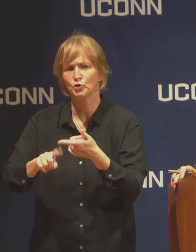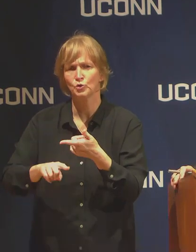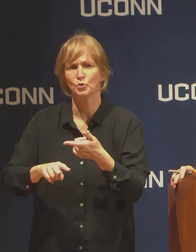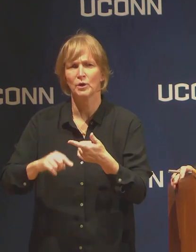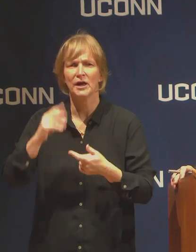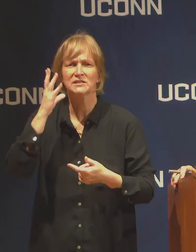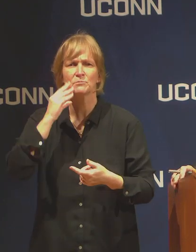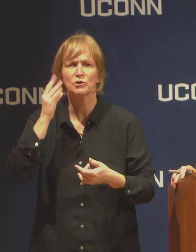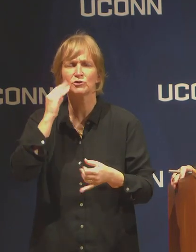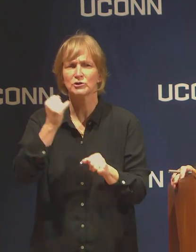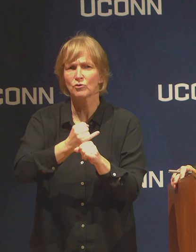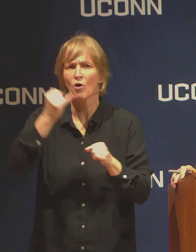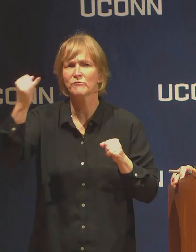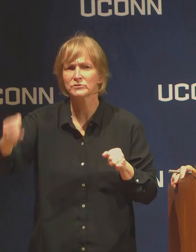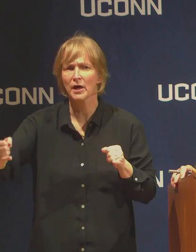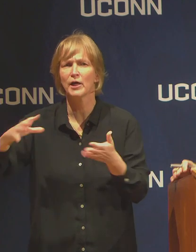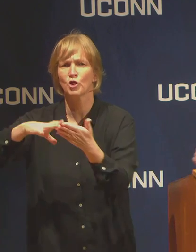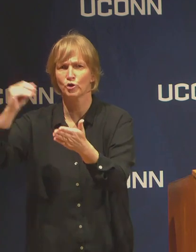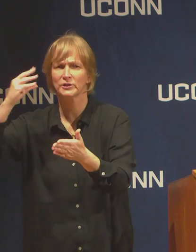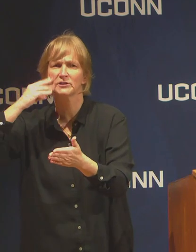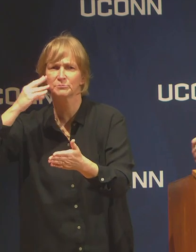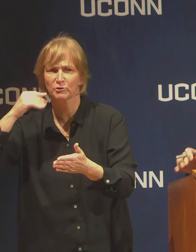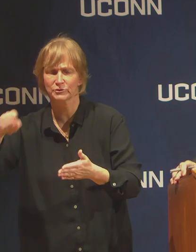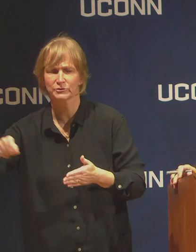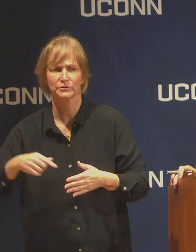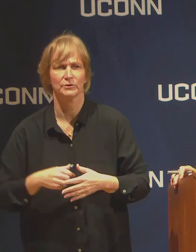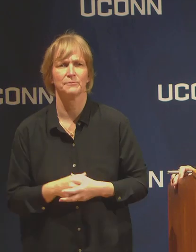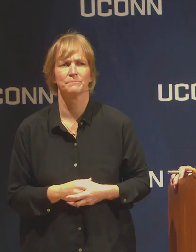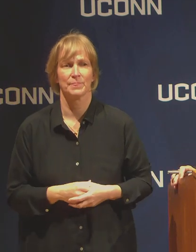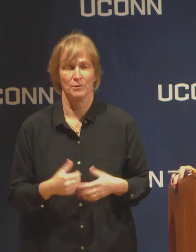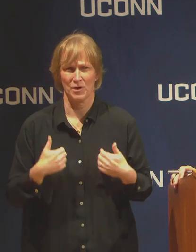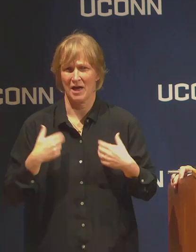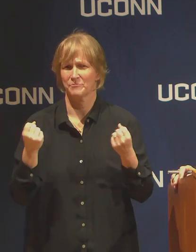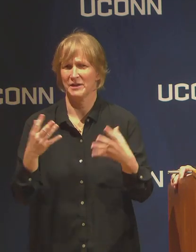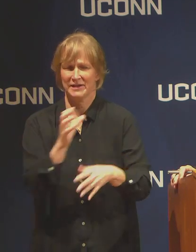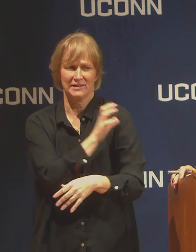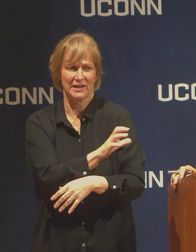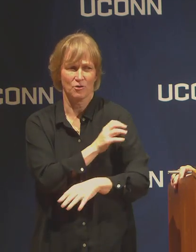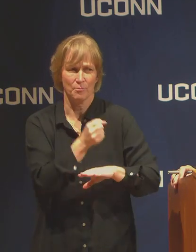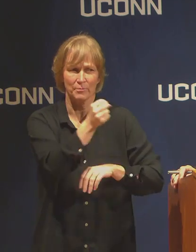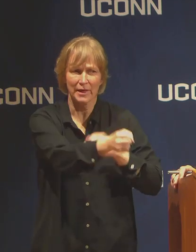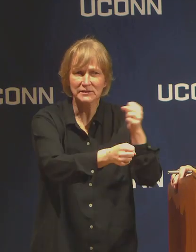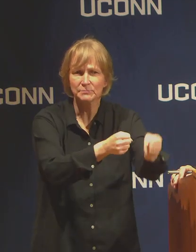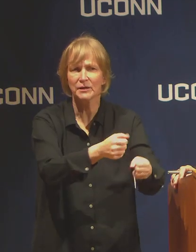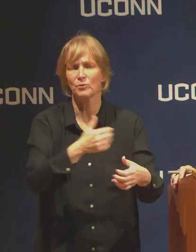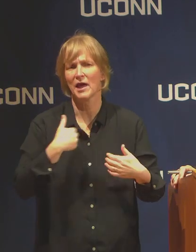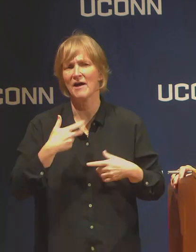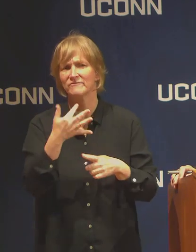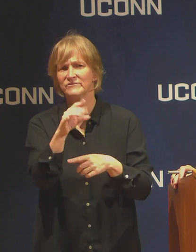site learning experiences. We have lots of field instructions programs.